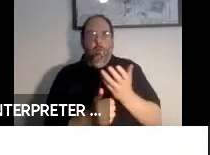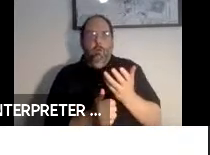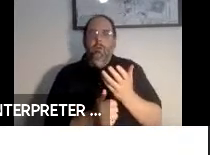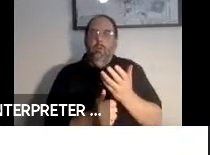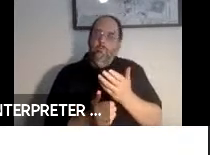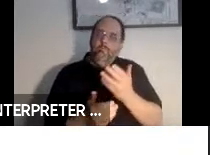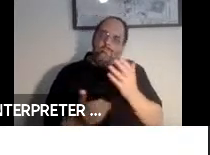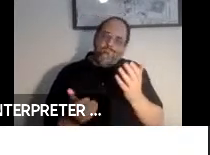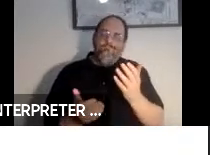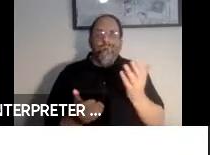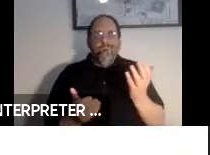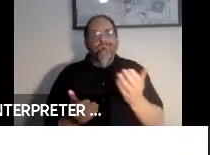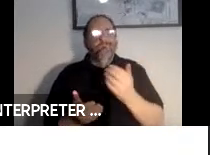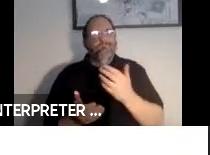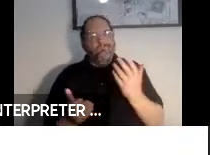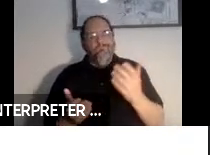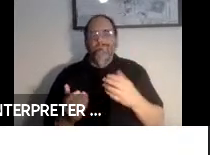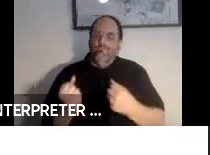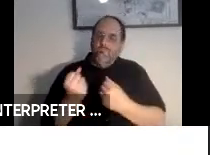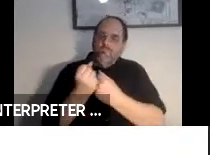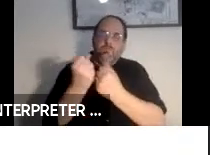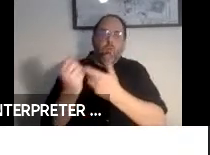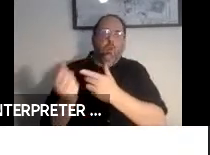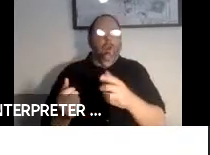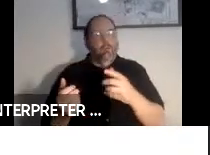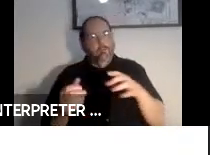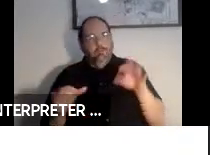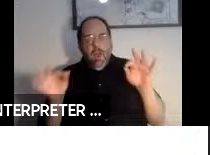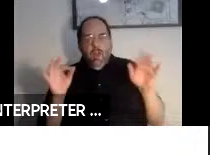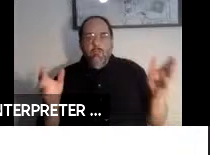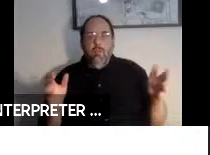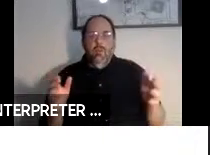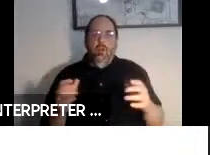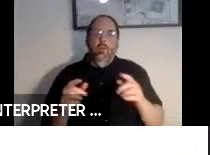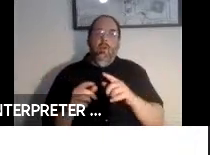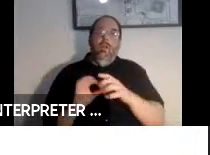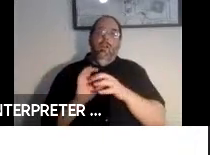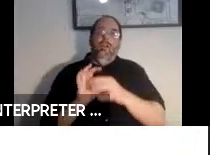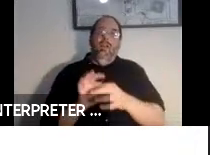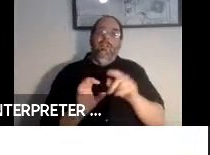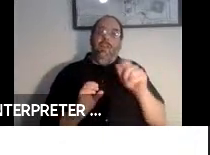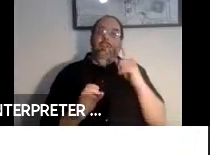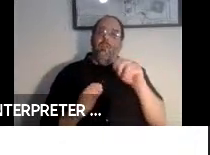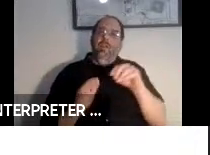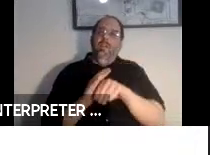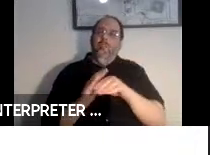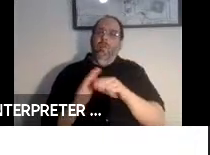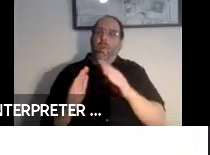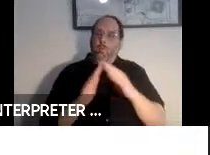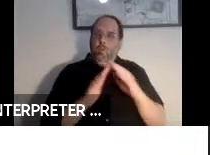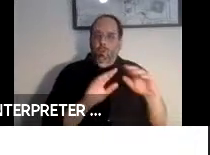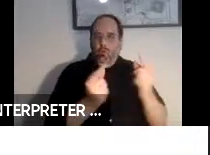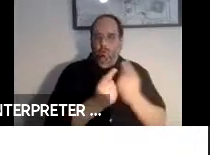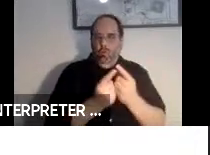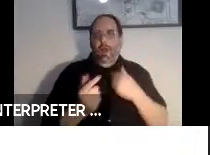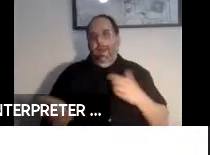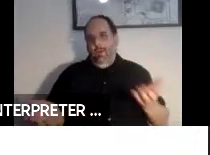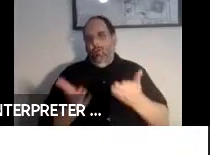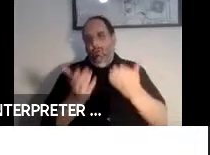There is a linked data for accessibility community group that I encourage you forming. This is taking